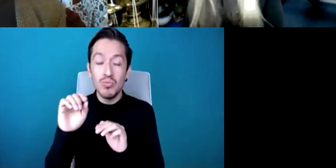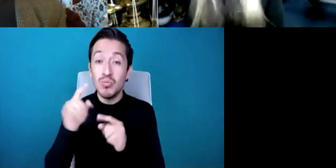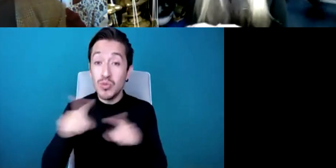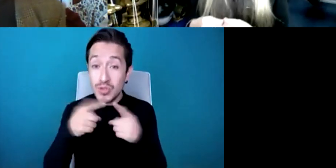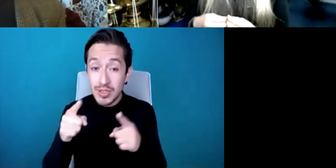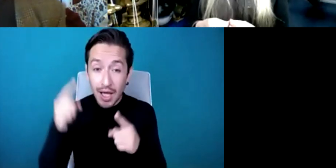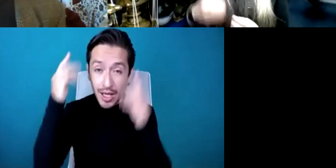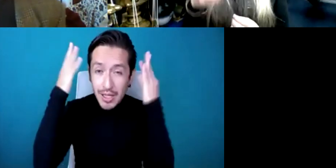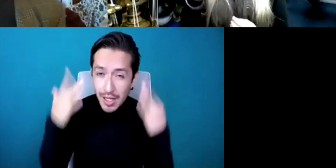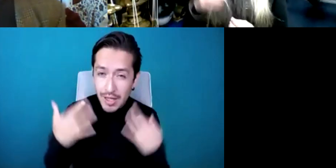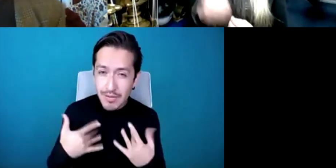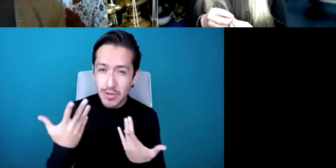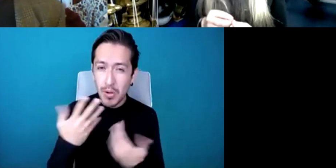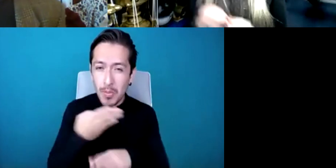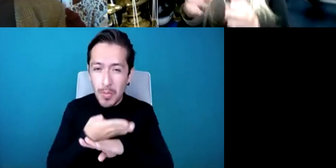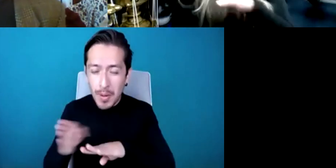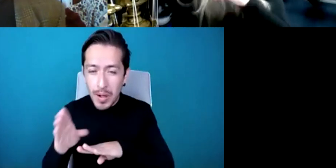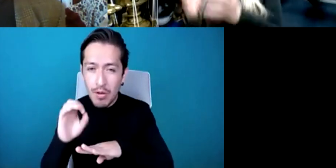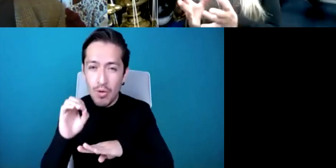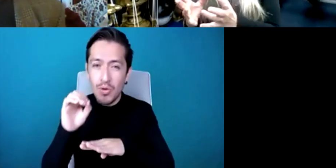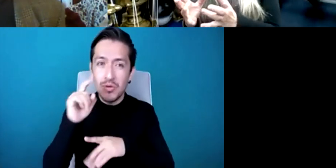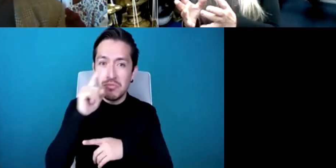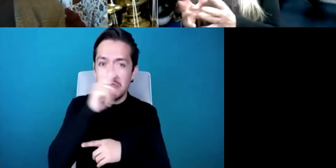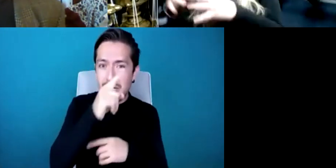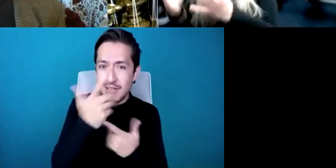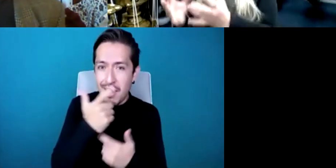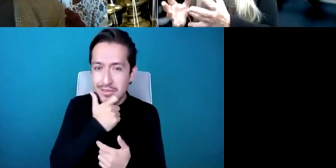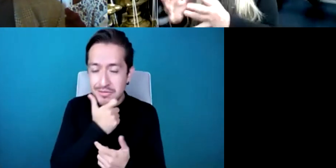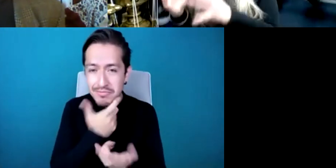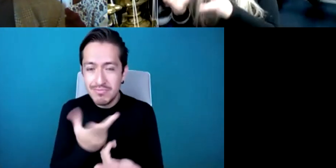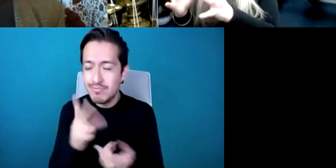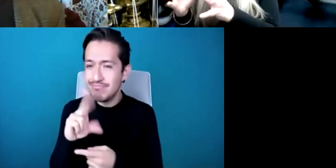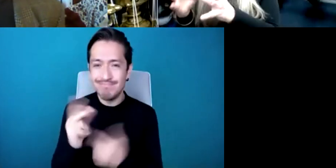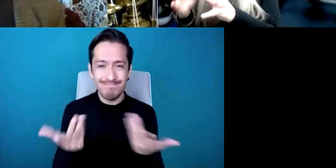so, you are hired as a musician to perform this piece of music or this concert whatever it might